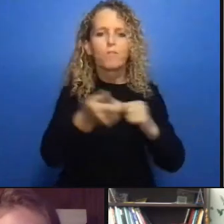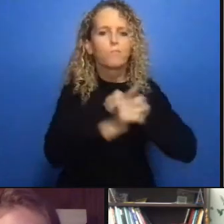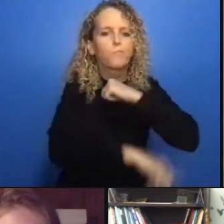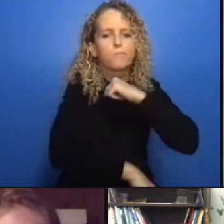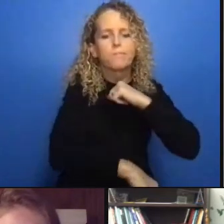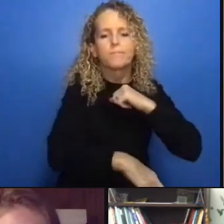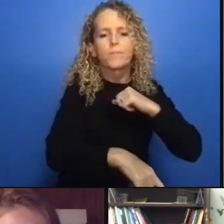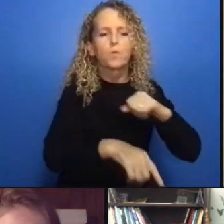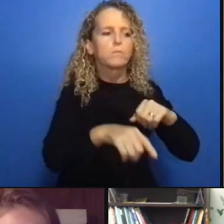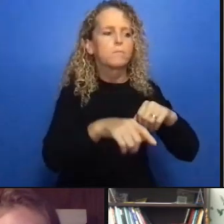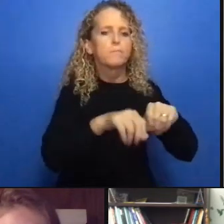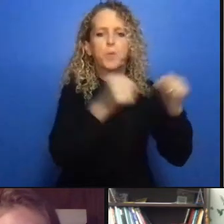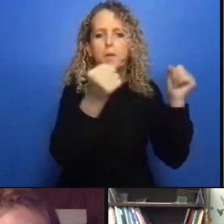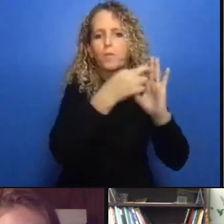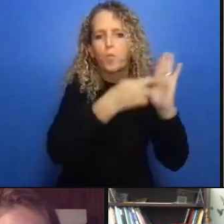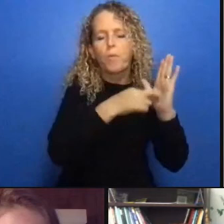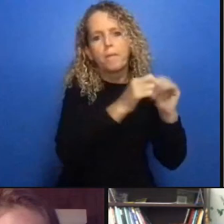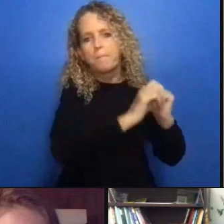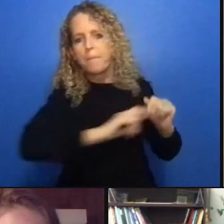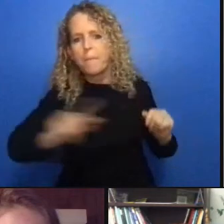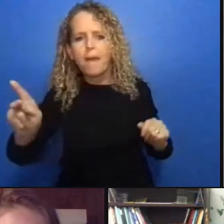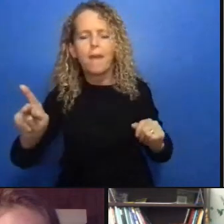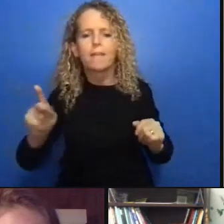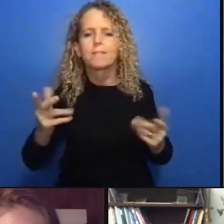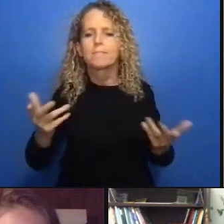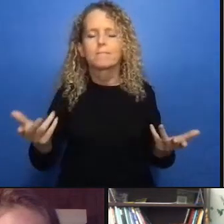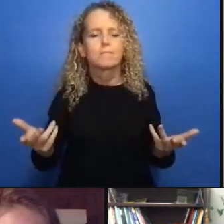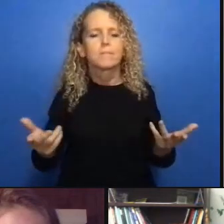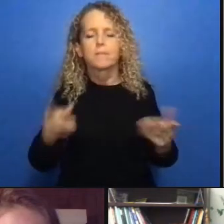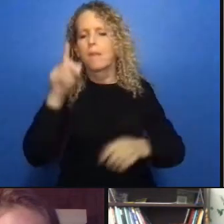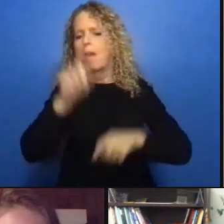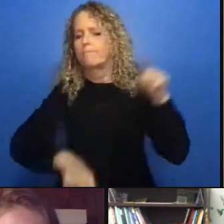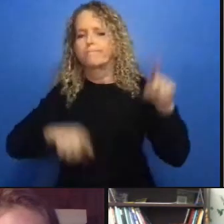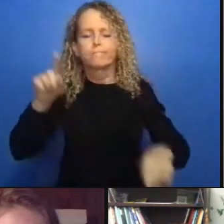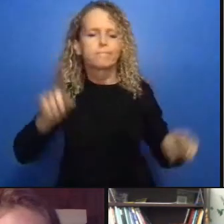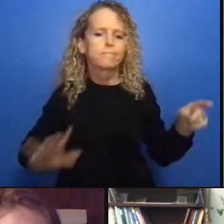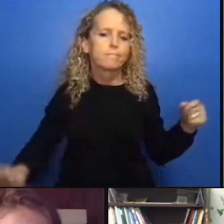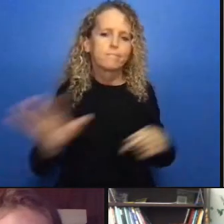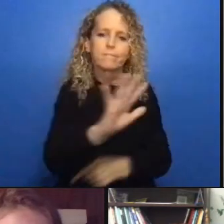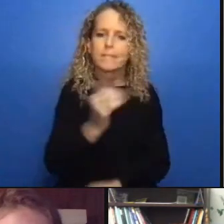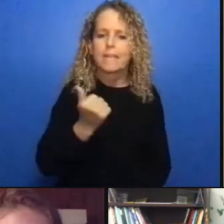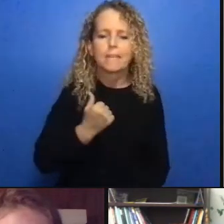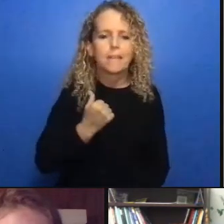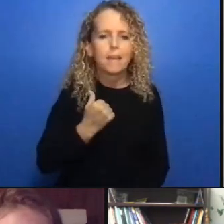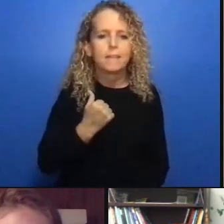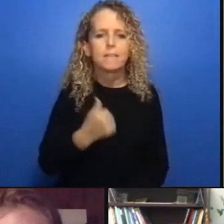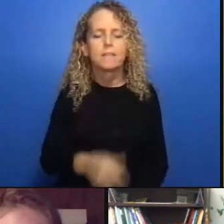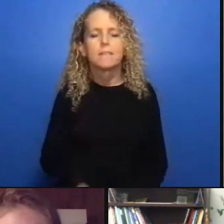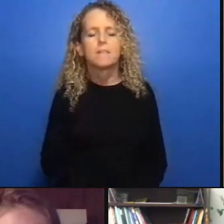means as I understand it and i'll just look at mimikin kim's definition of that then I will be